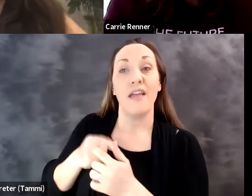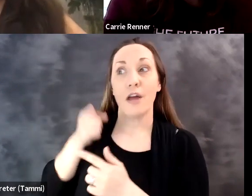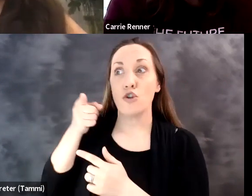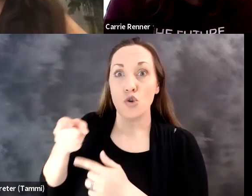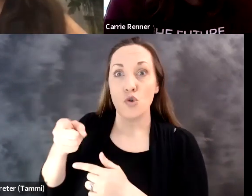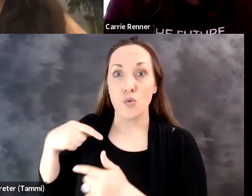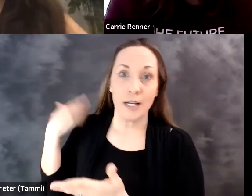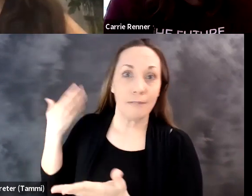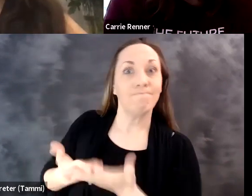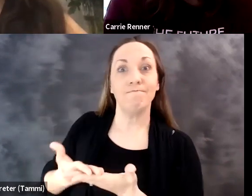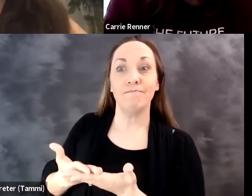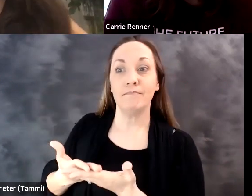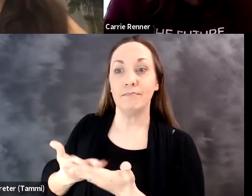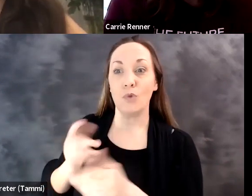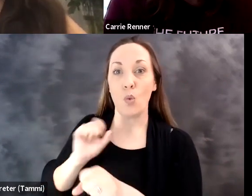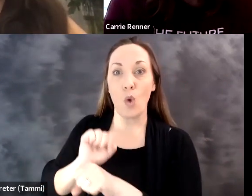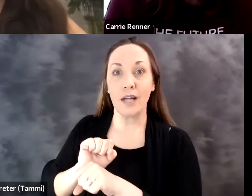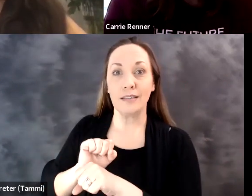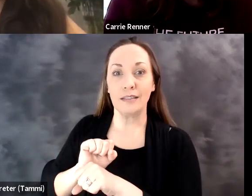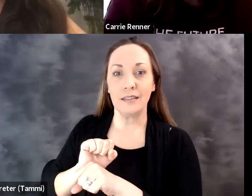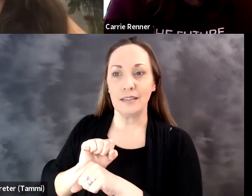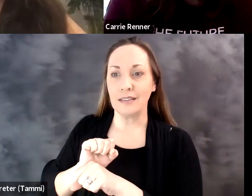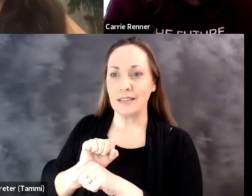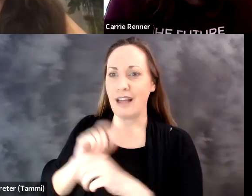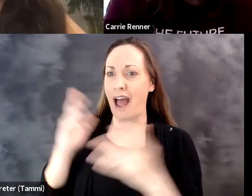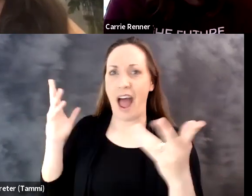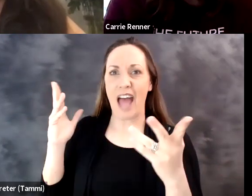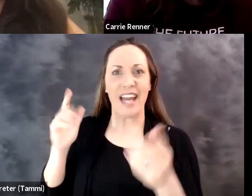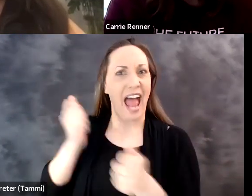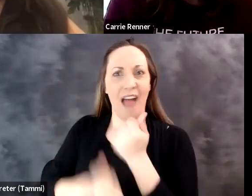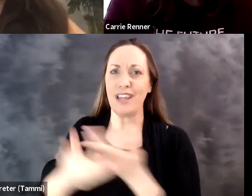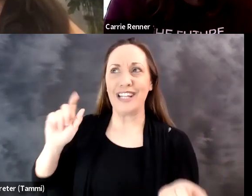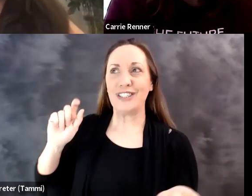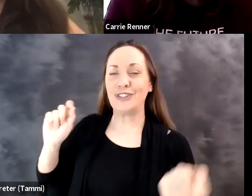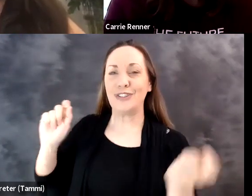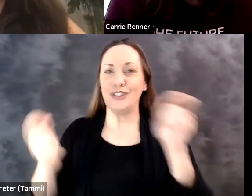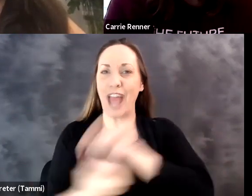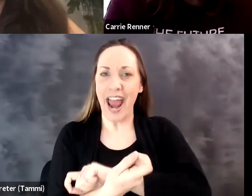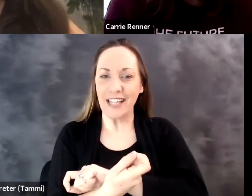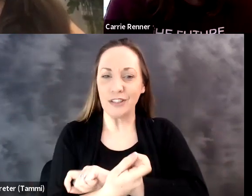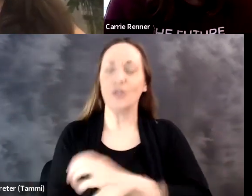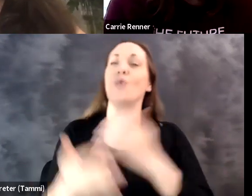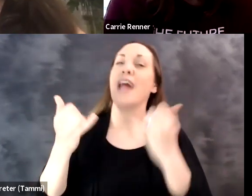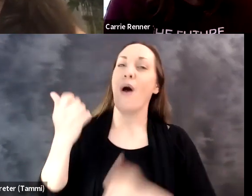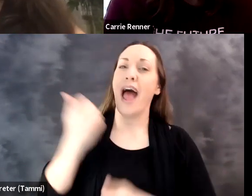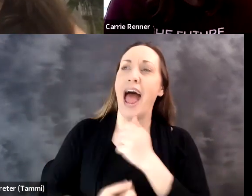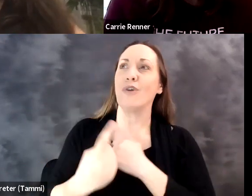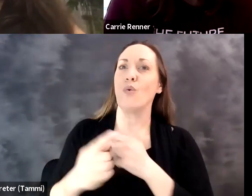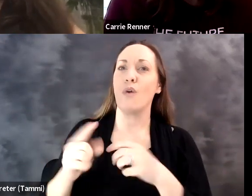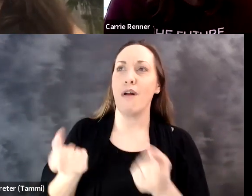explain to the Microsoft India team what accessibility was. And then once you came on board the tide just changed and everybody started to